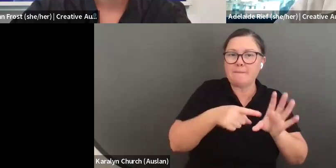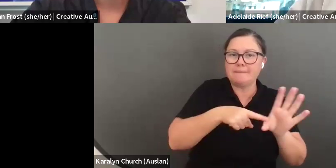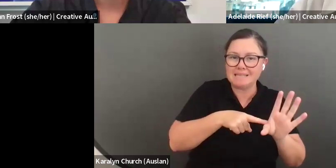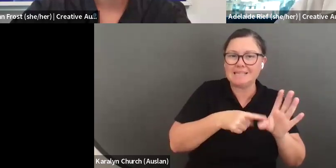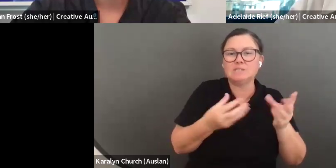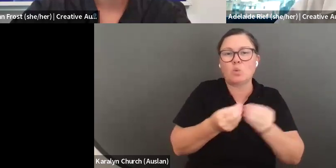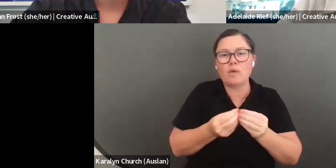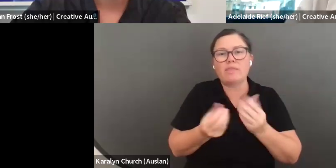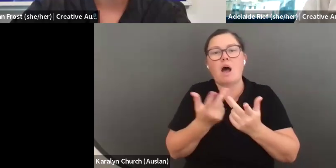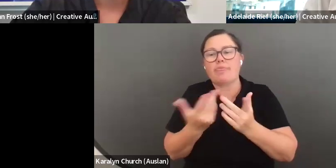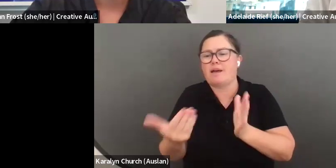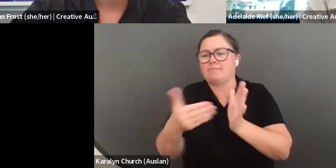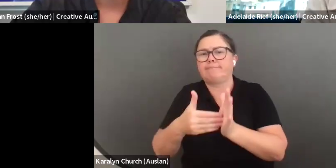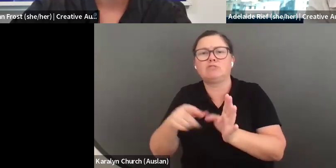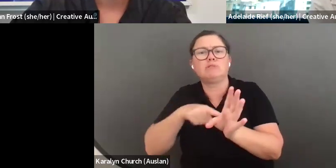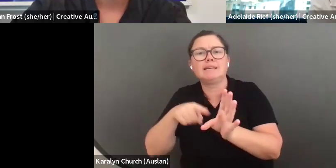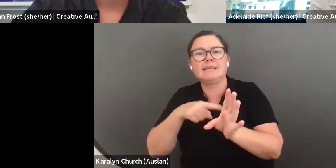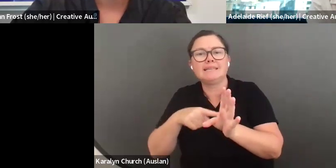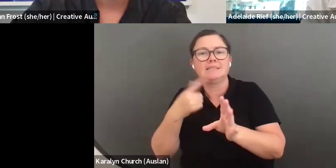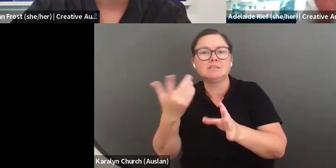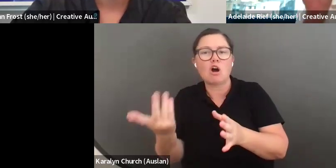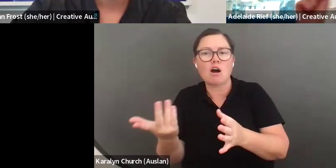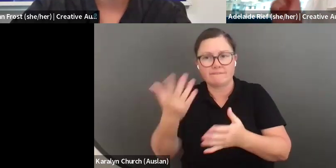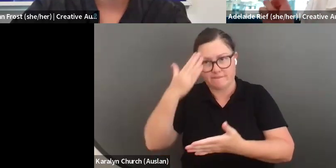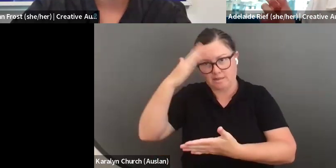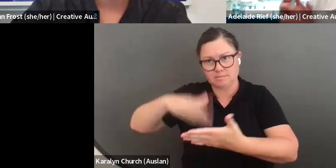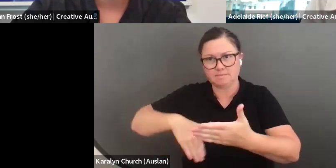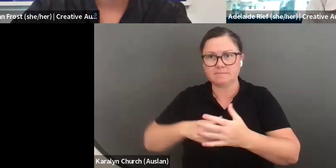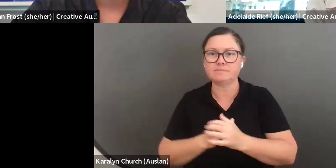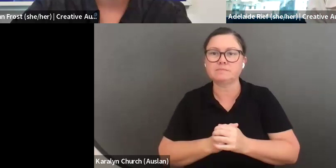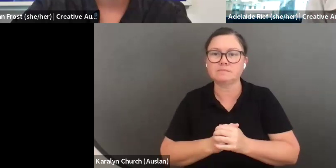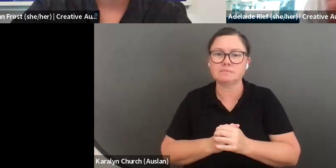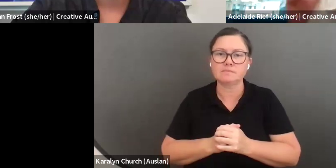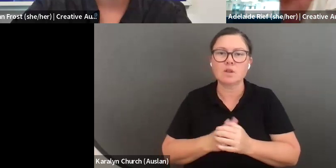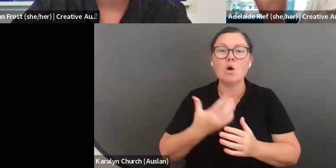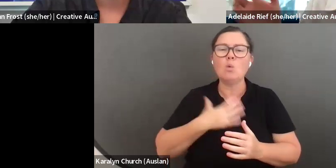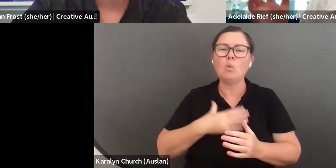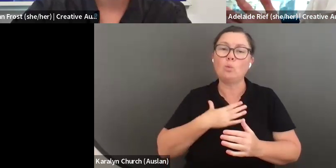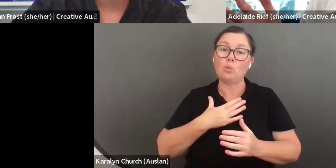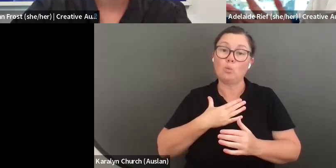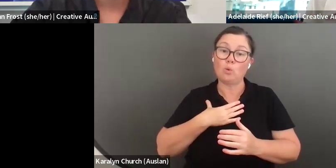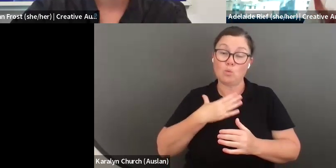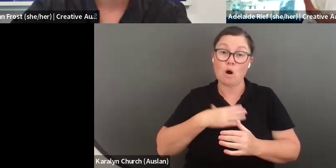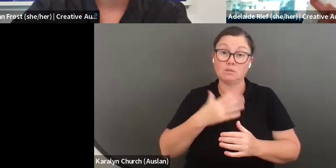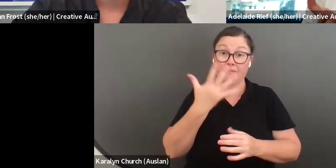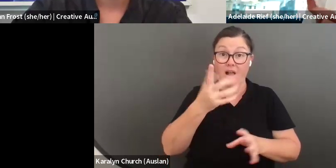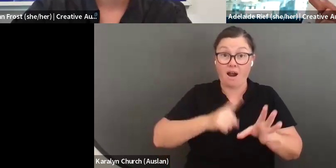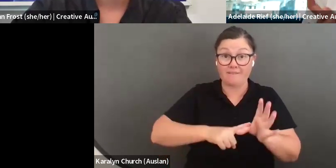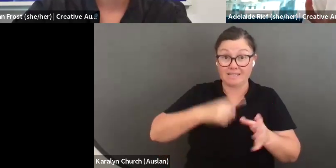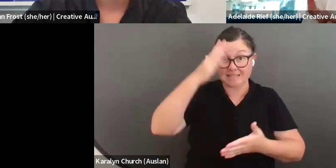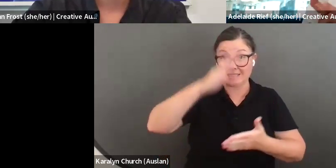of that immediate university context. But university does count as well. Ideally, it is five years of consistent experience, so you are